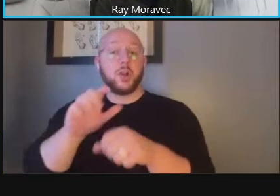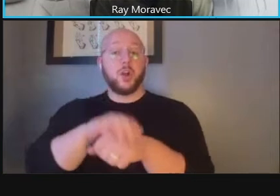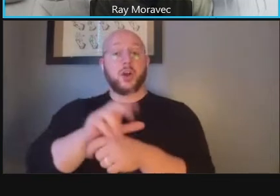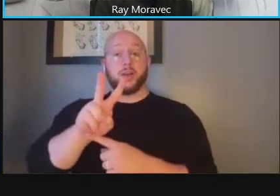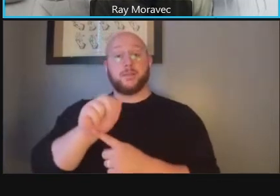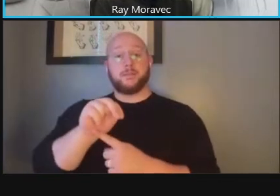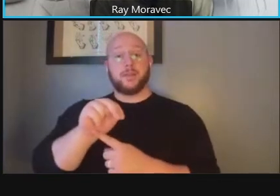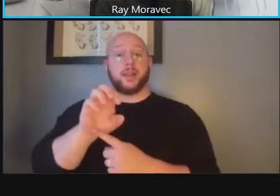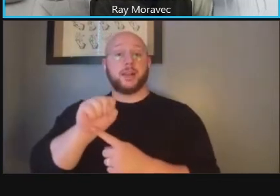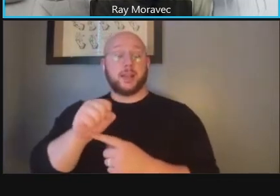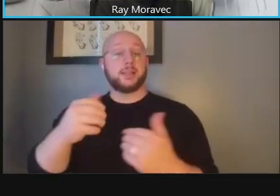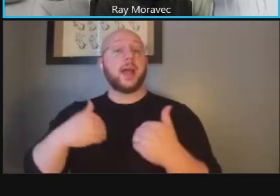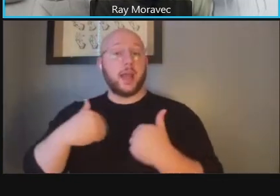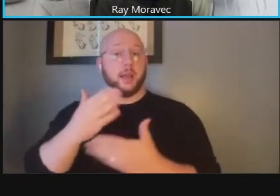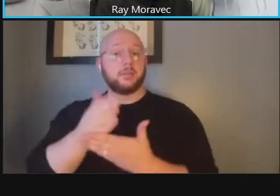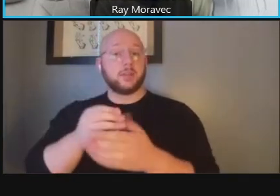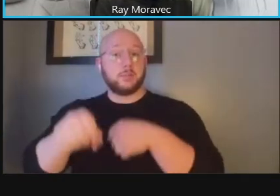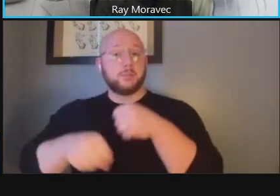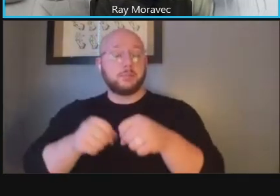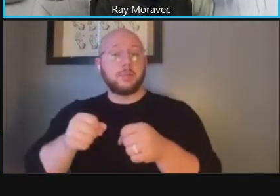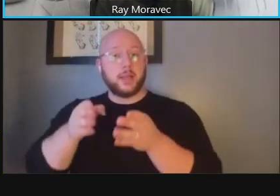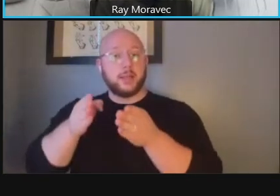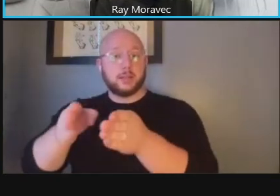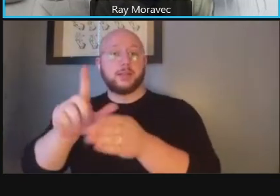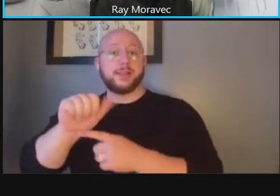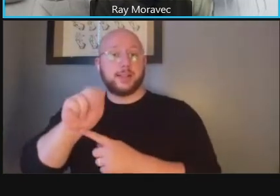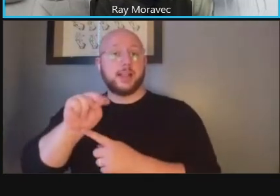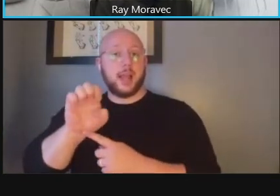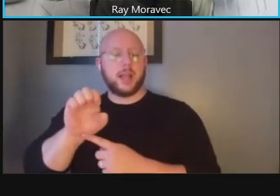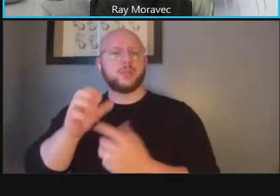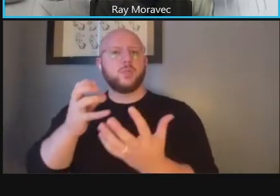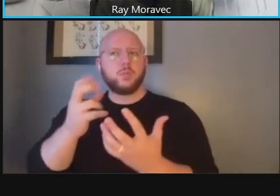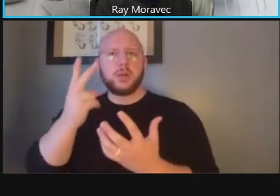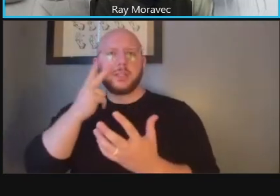and other things we'll look to see how we can really optimize that to be the most